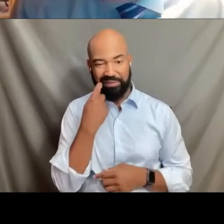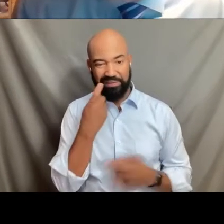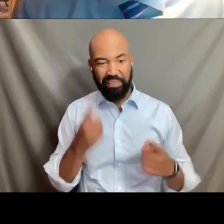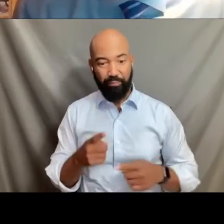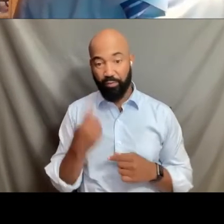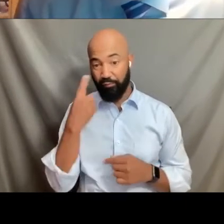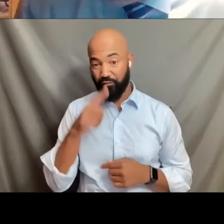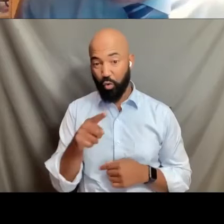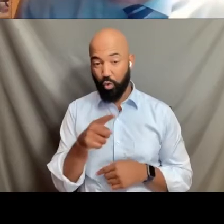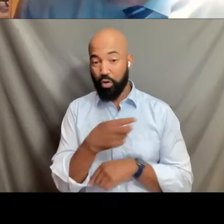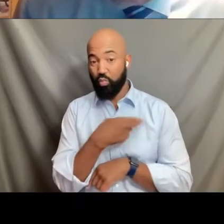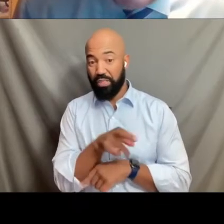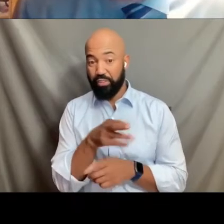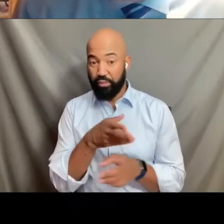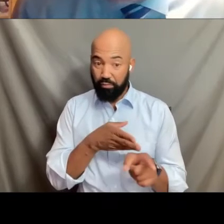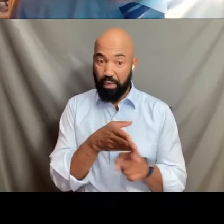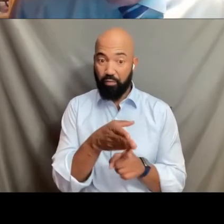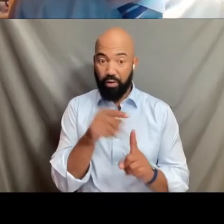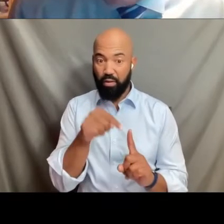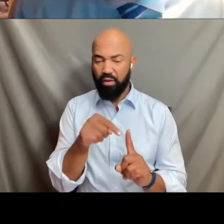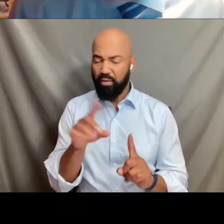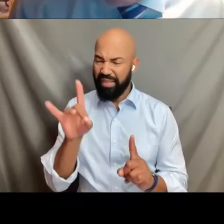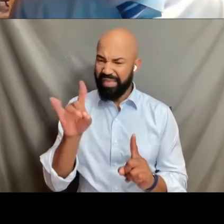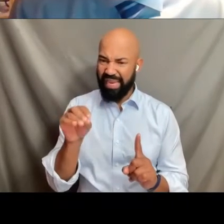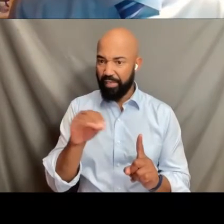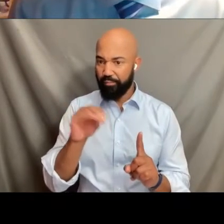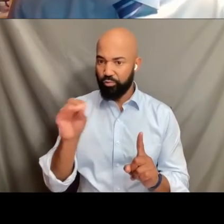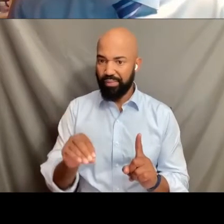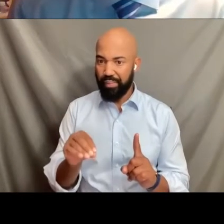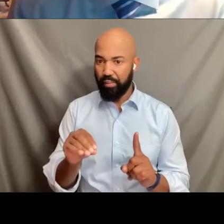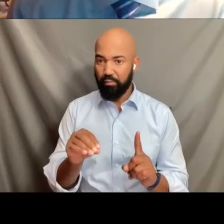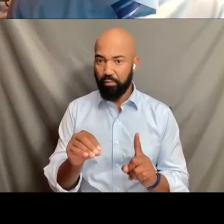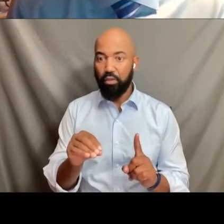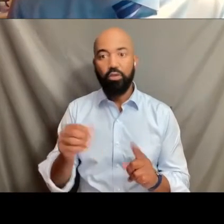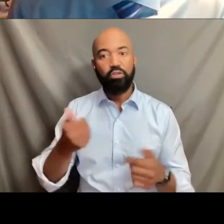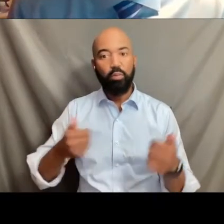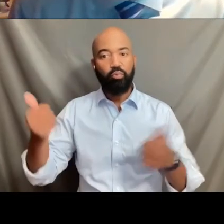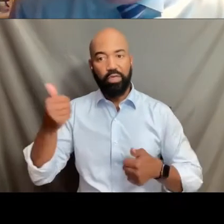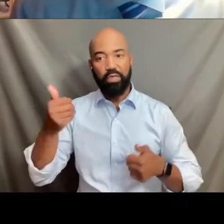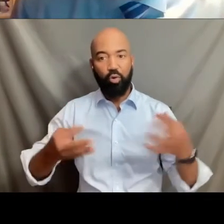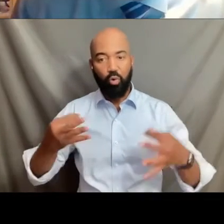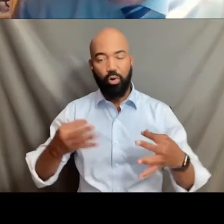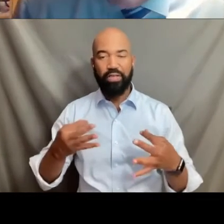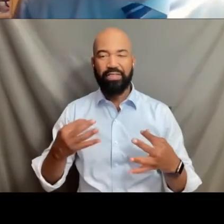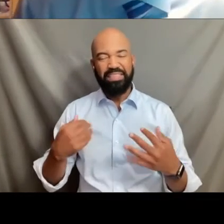that overwhelmingly about 80% of the time, the Supreme Court wrestles with religious cases,